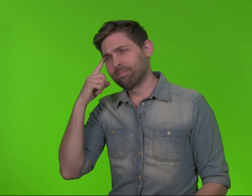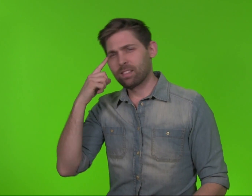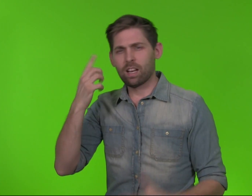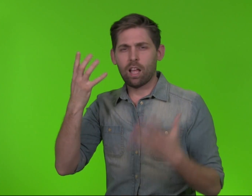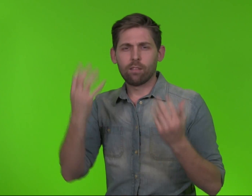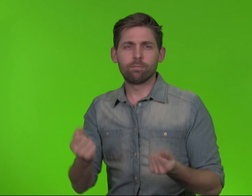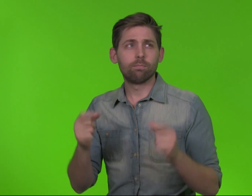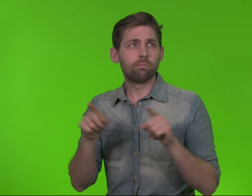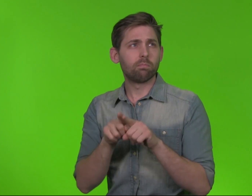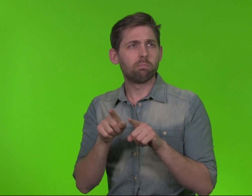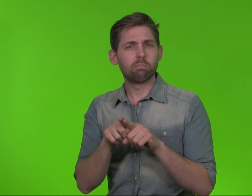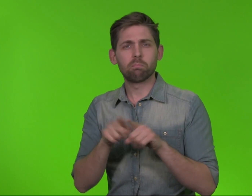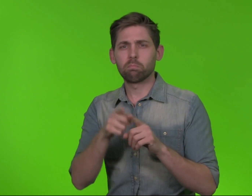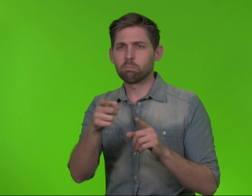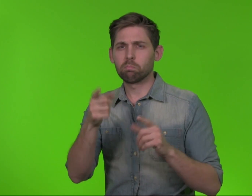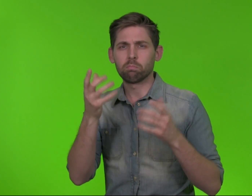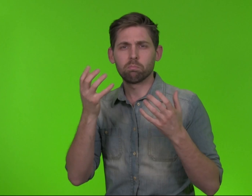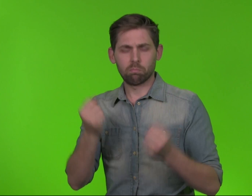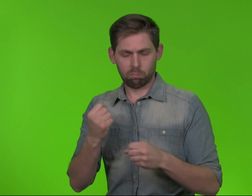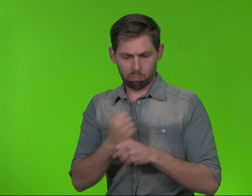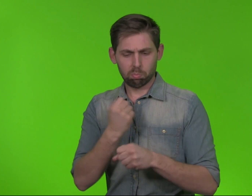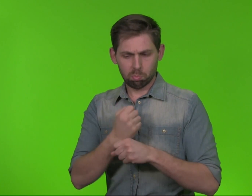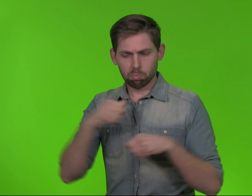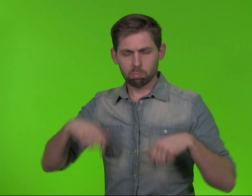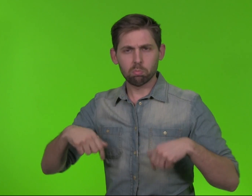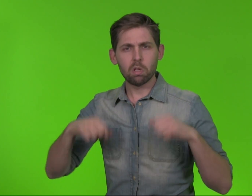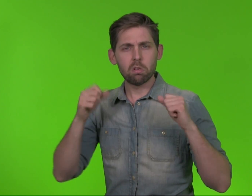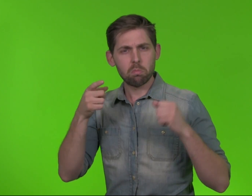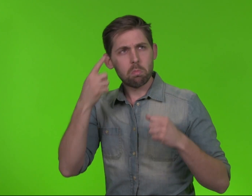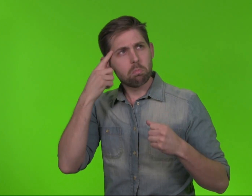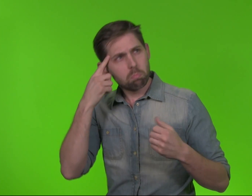or offer other skills, do contact us!